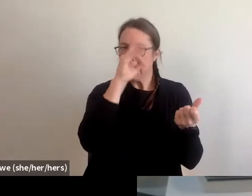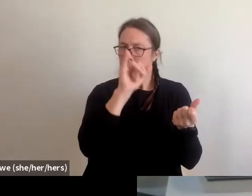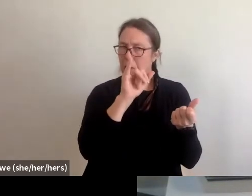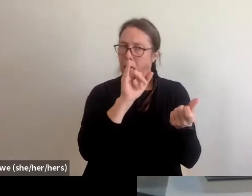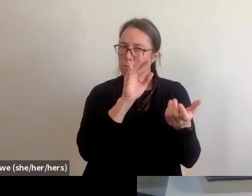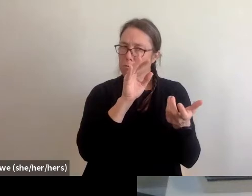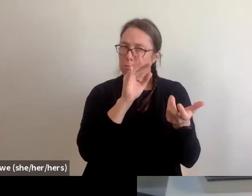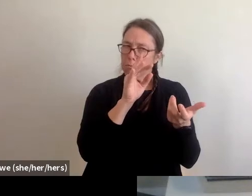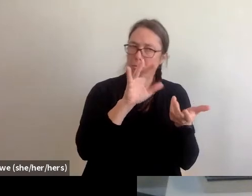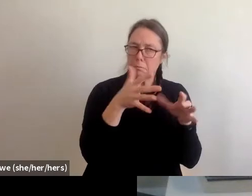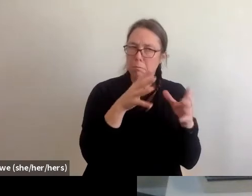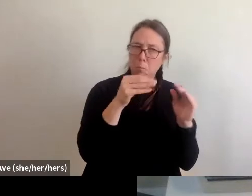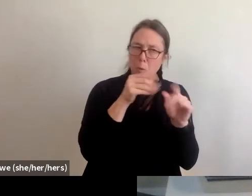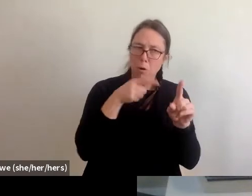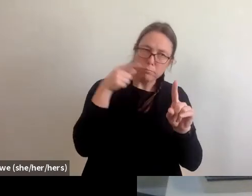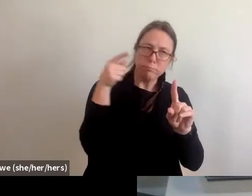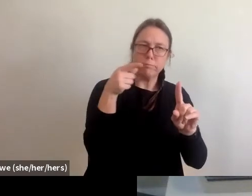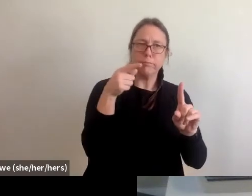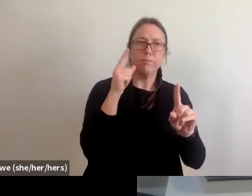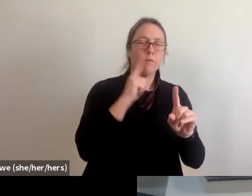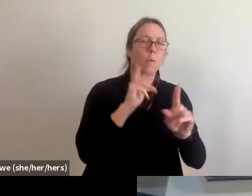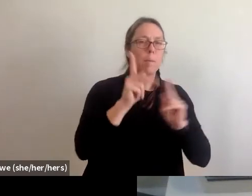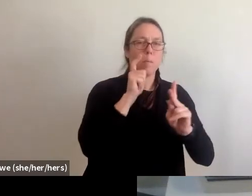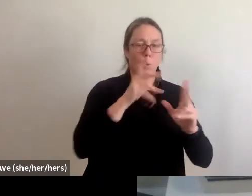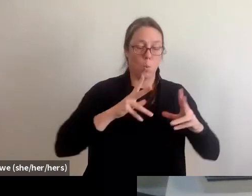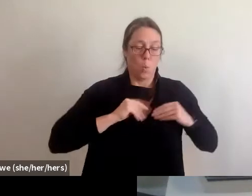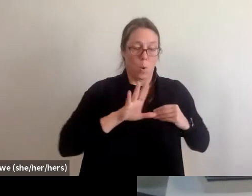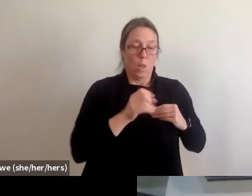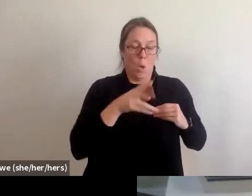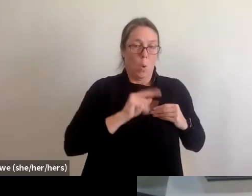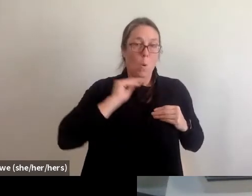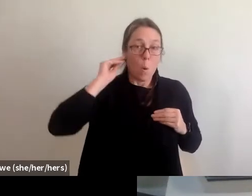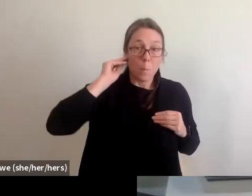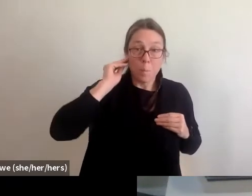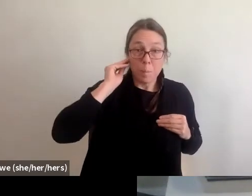if you wanna say that right Noah? So I guess if you could talk about that kind of specific